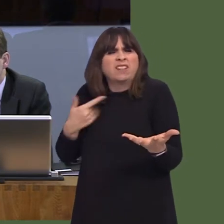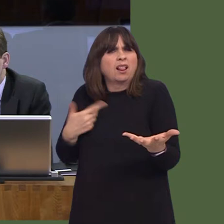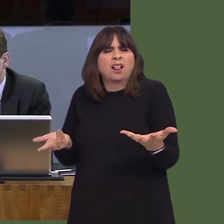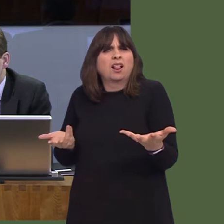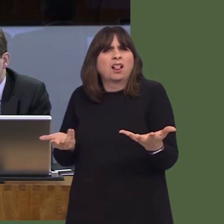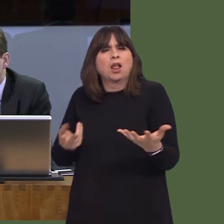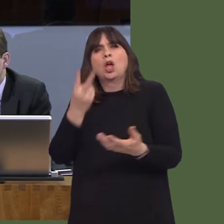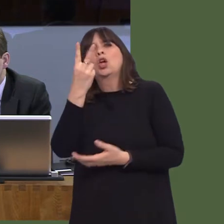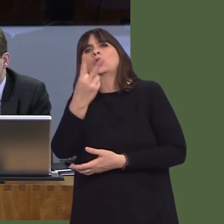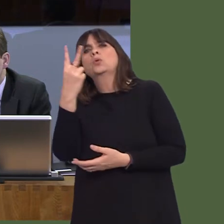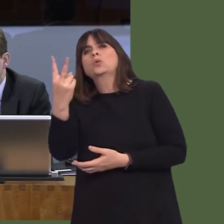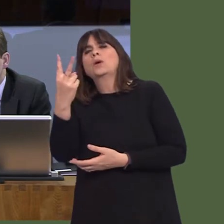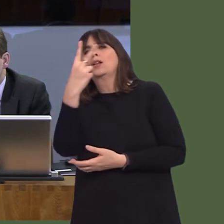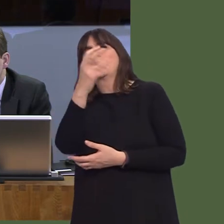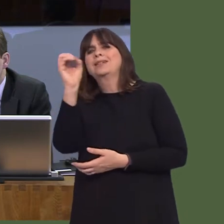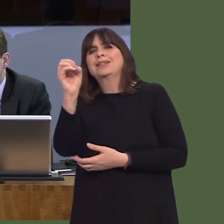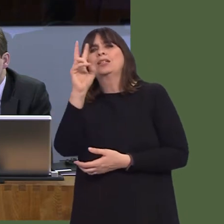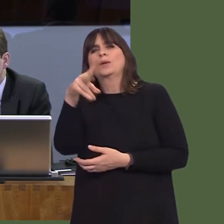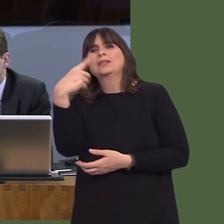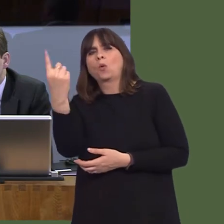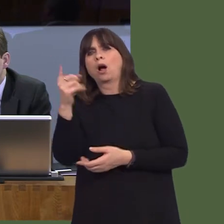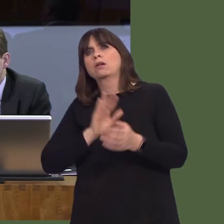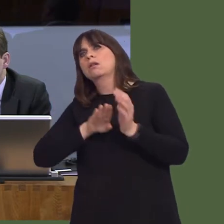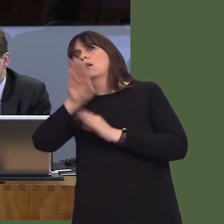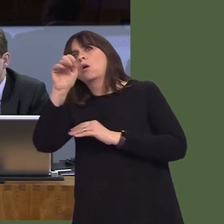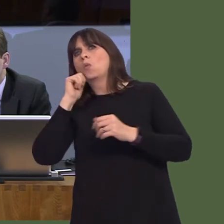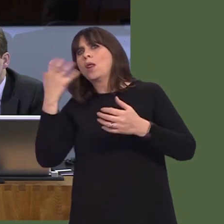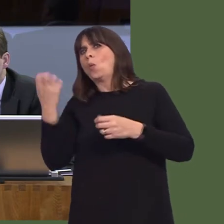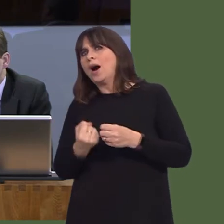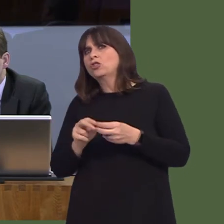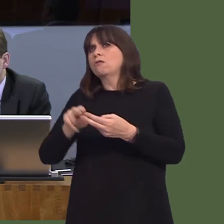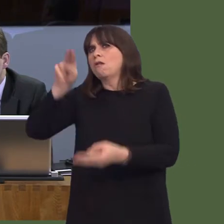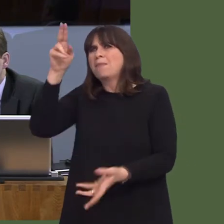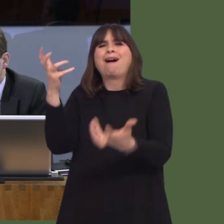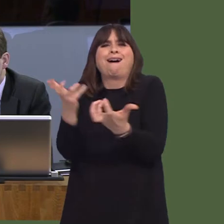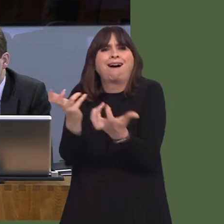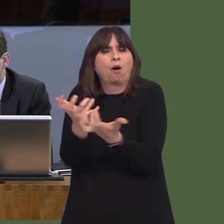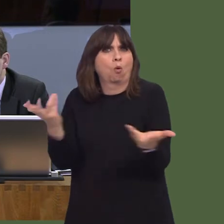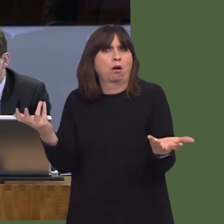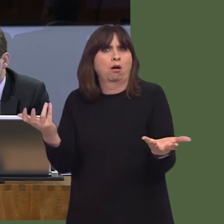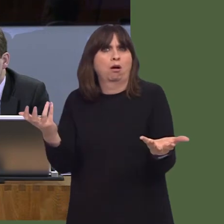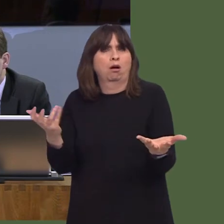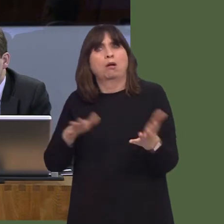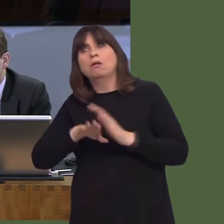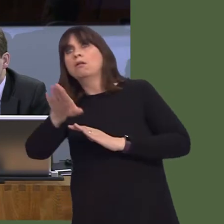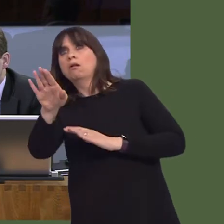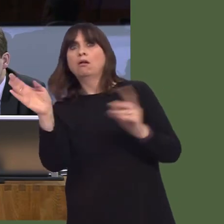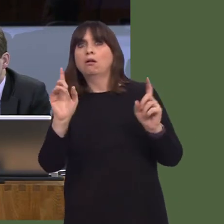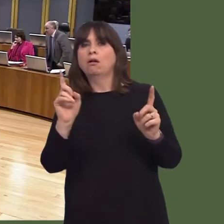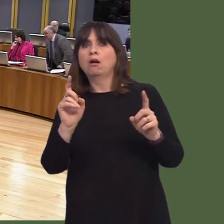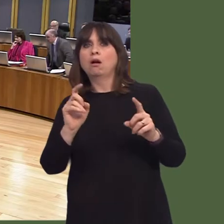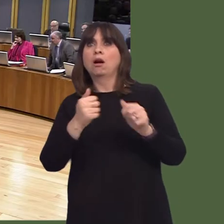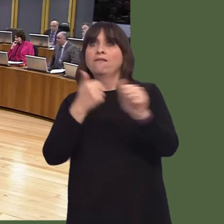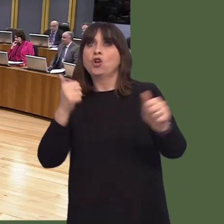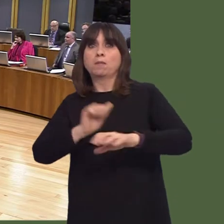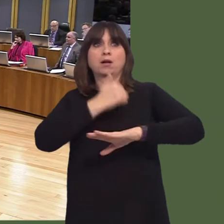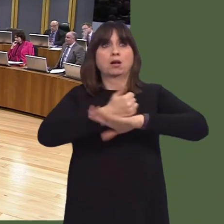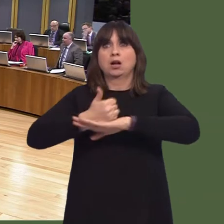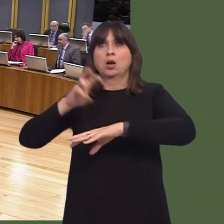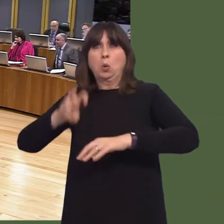in the United States, and the figures for Wales in terms of credit union membership: